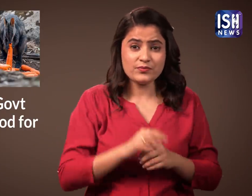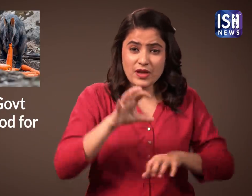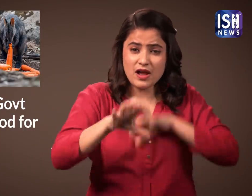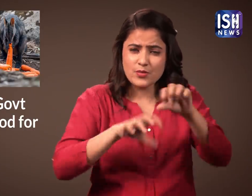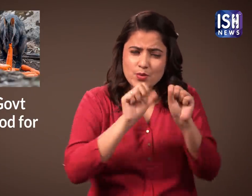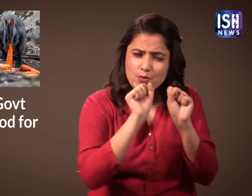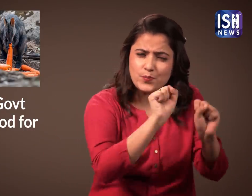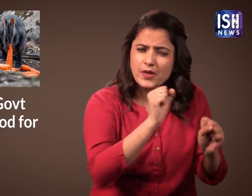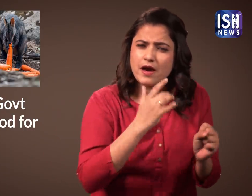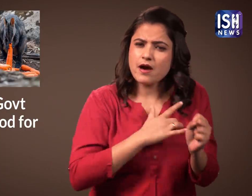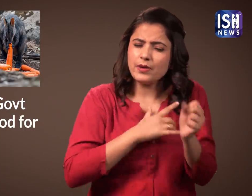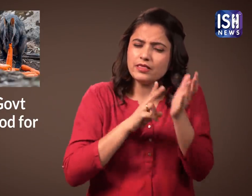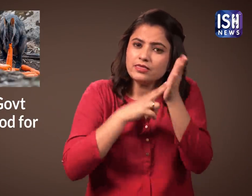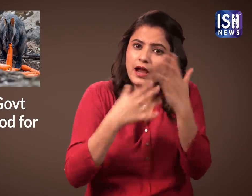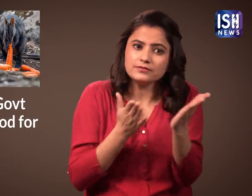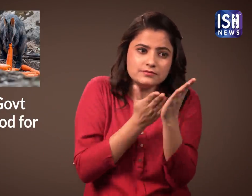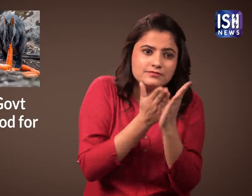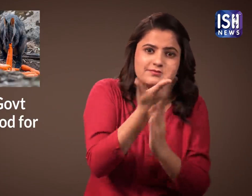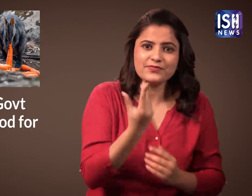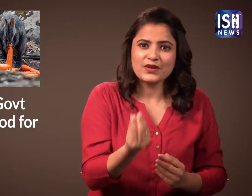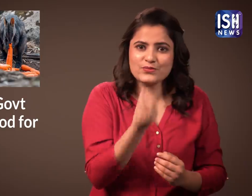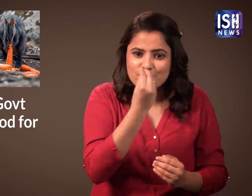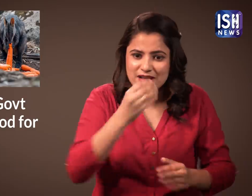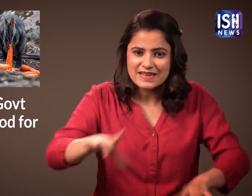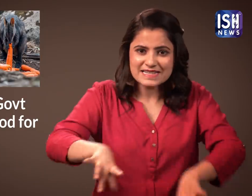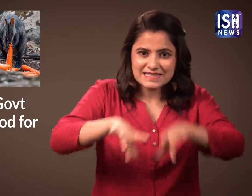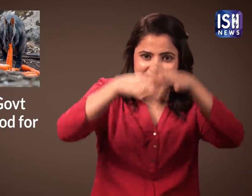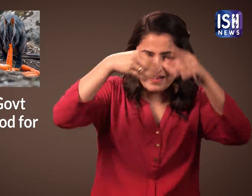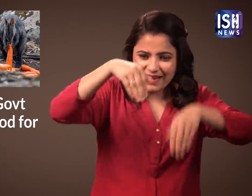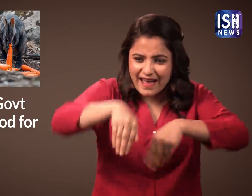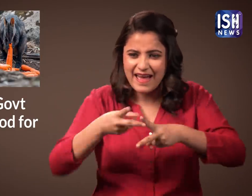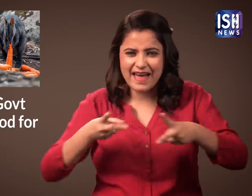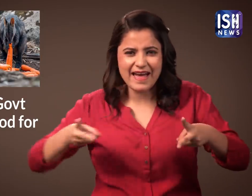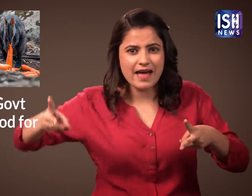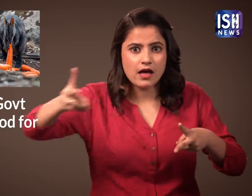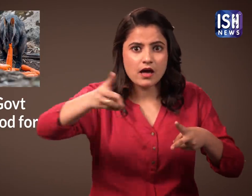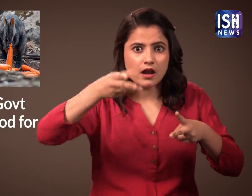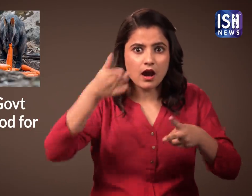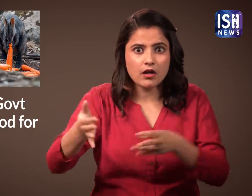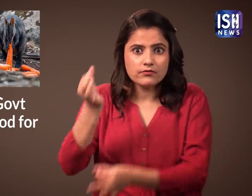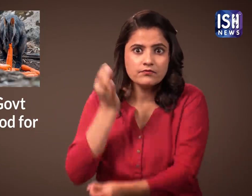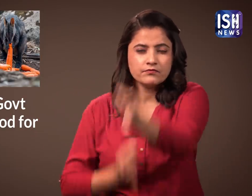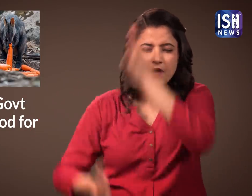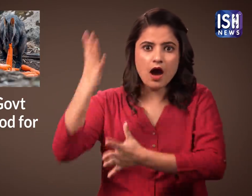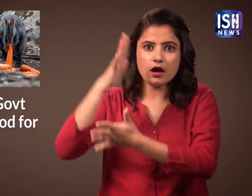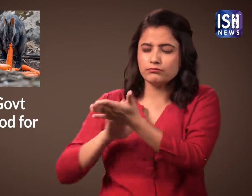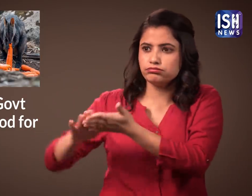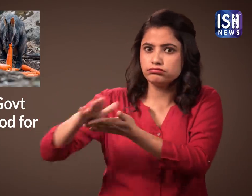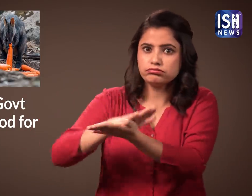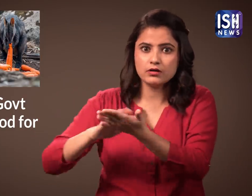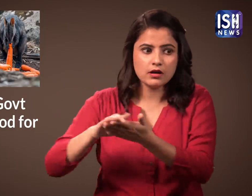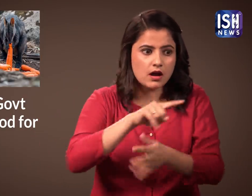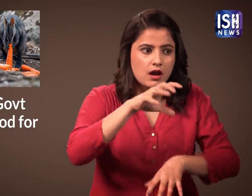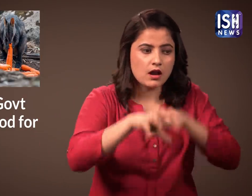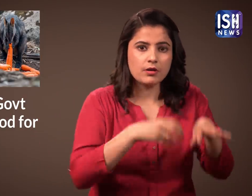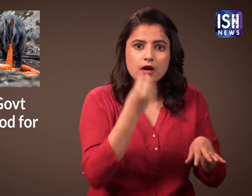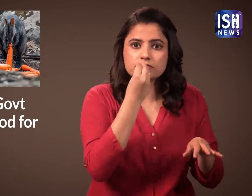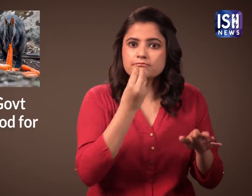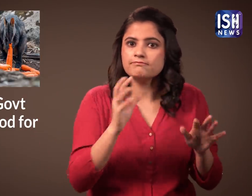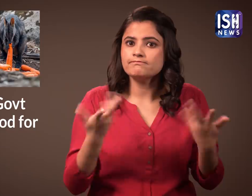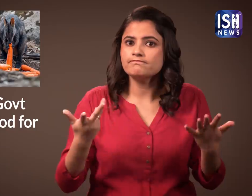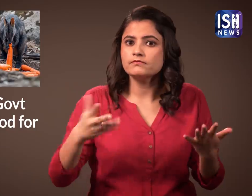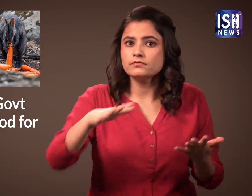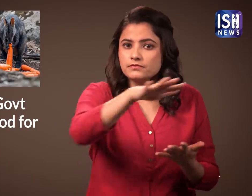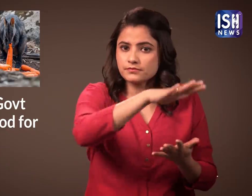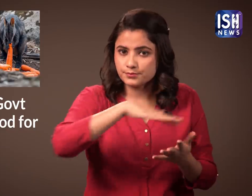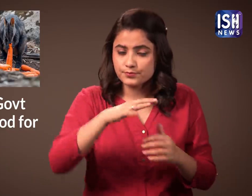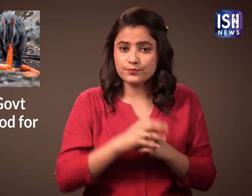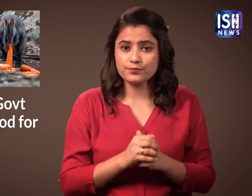The animals' natural habitats and their food sources have all been destroyed due to the fire.